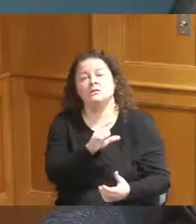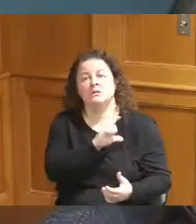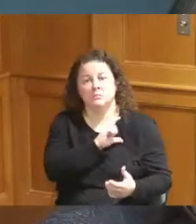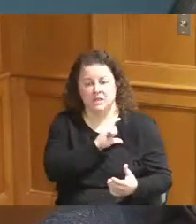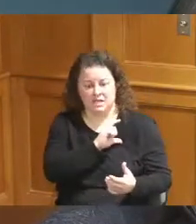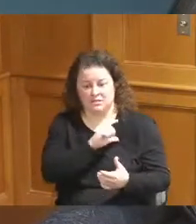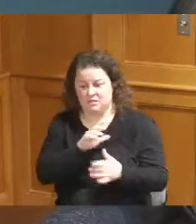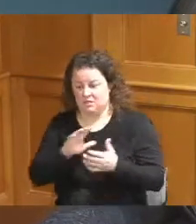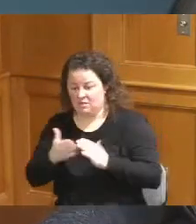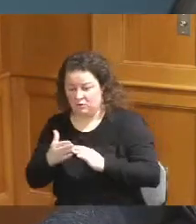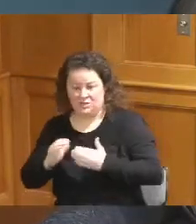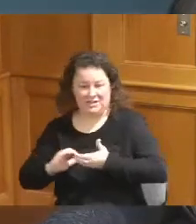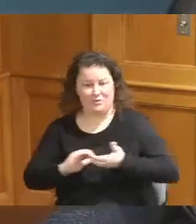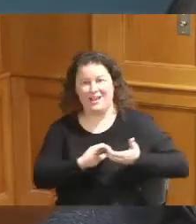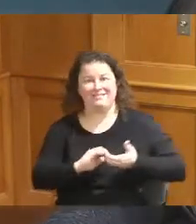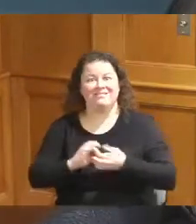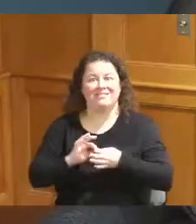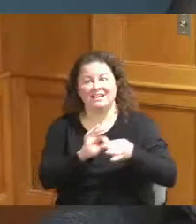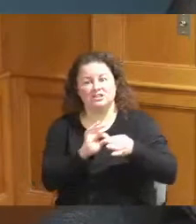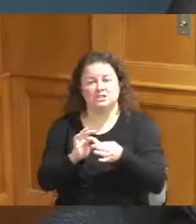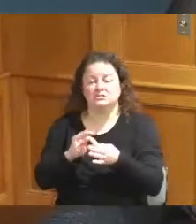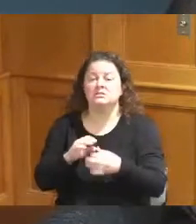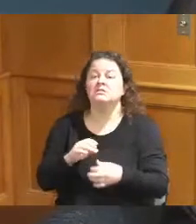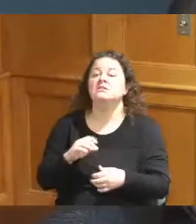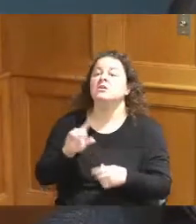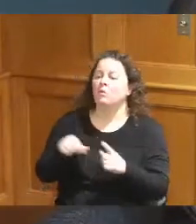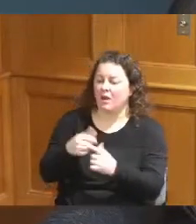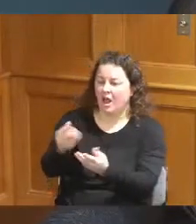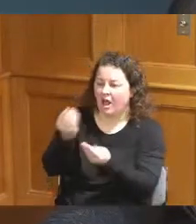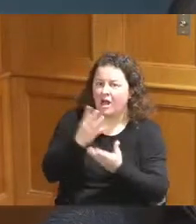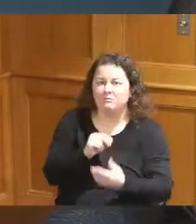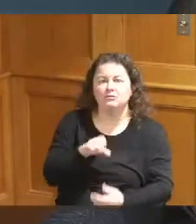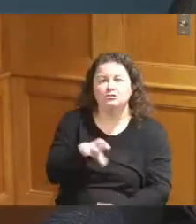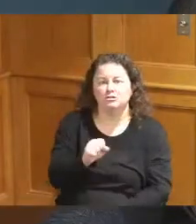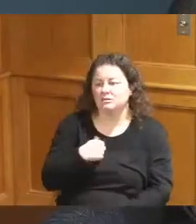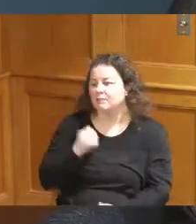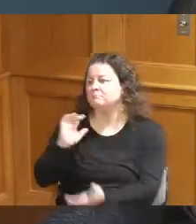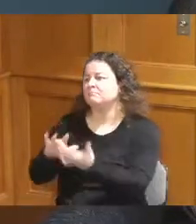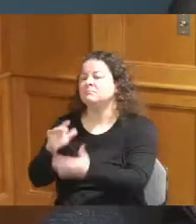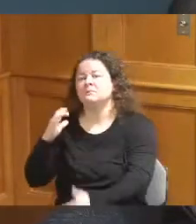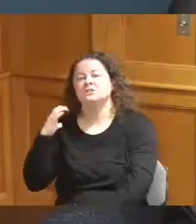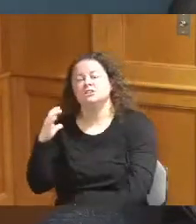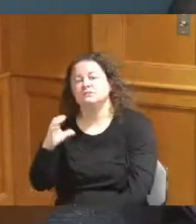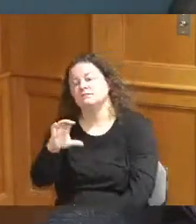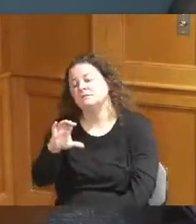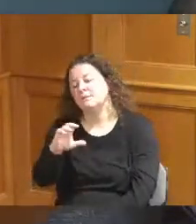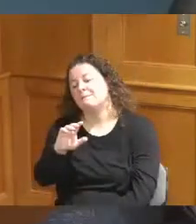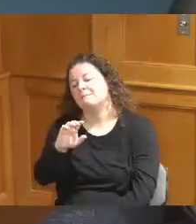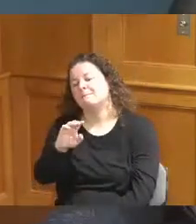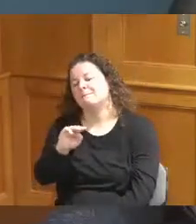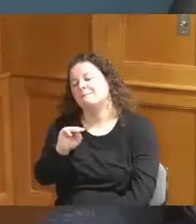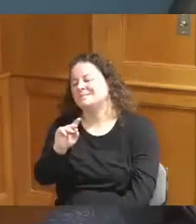I did reach out to Sheriff McGuffey our Sheriff regarding this issue to get guidance on anything